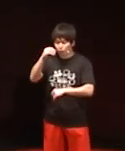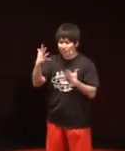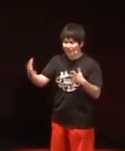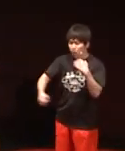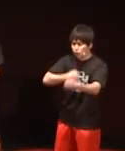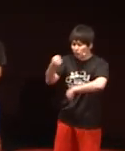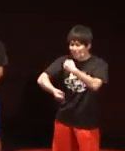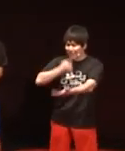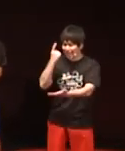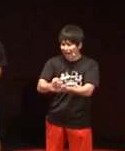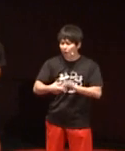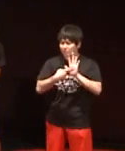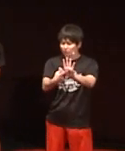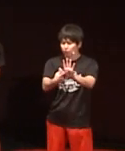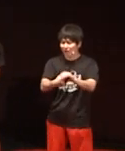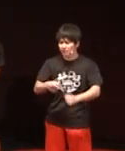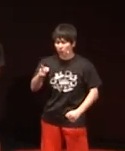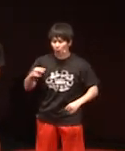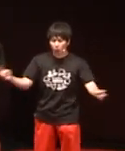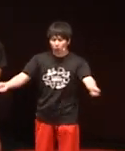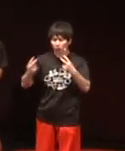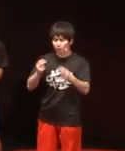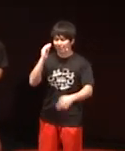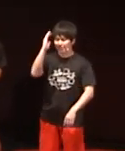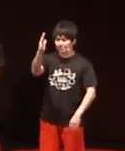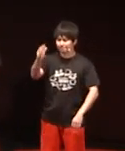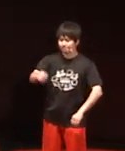First, I'm going to express this by just moving my hands.